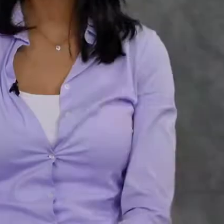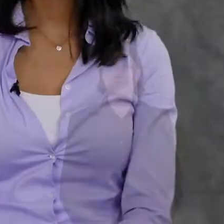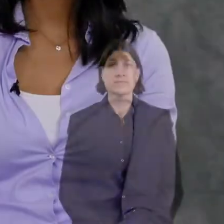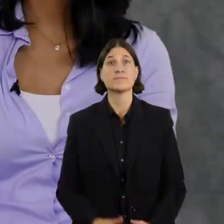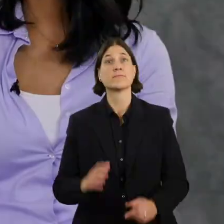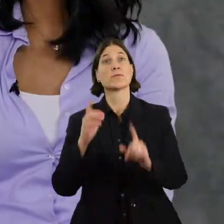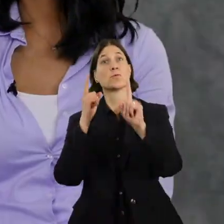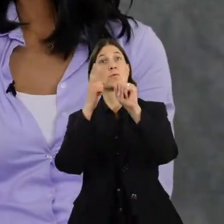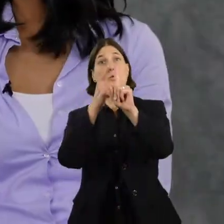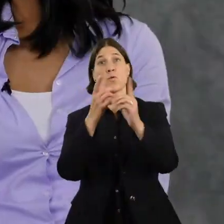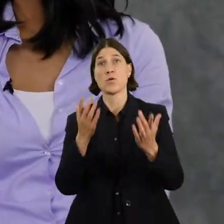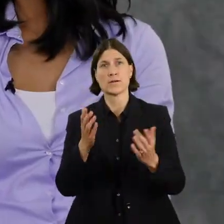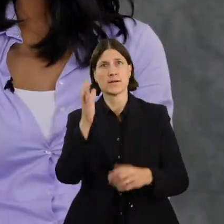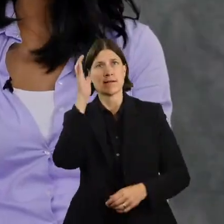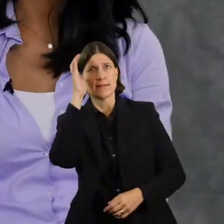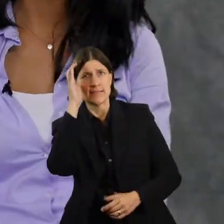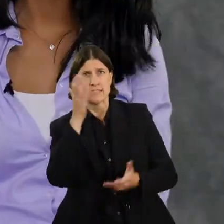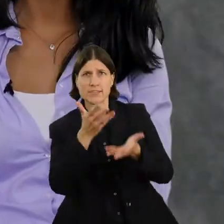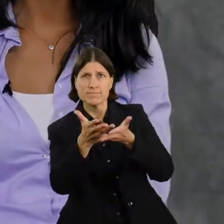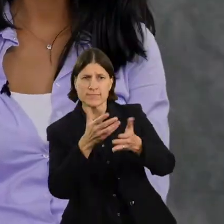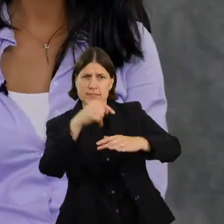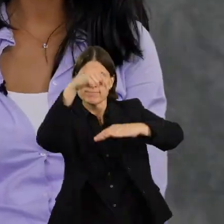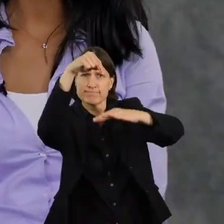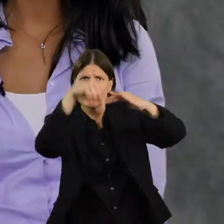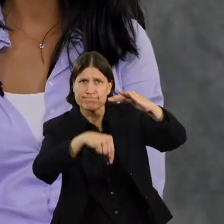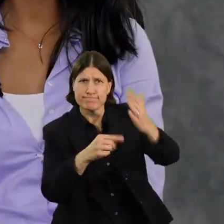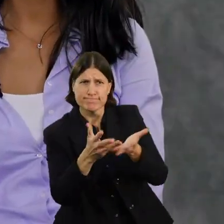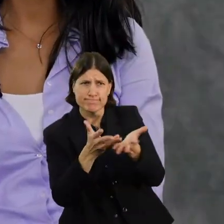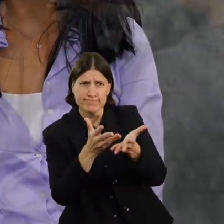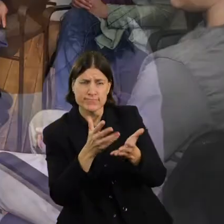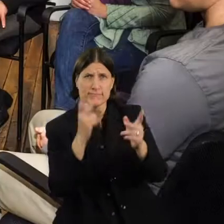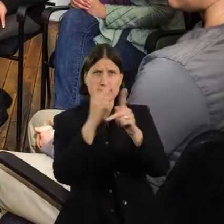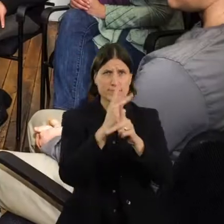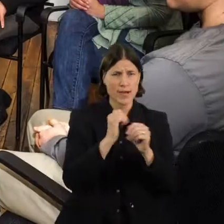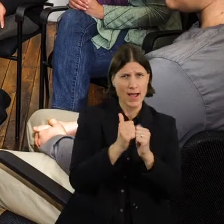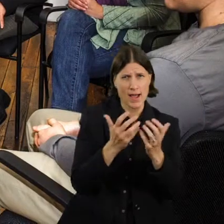Similarly, we strive to listen deeply to each other and to find ways